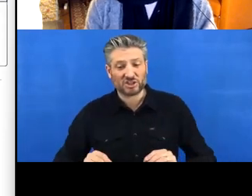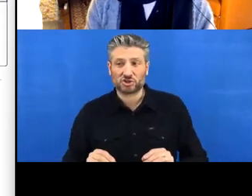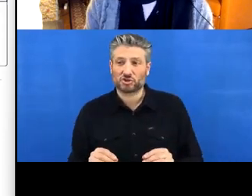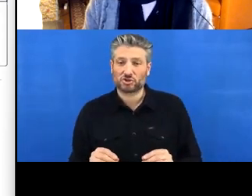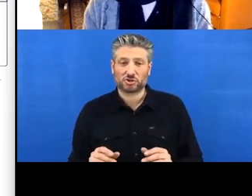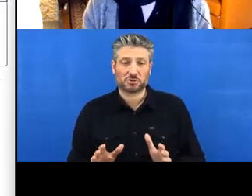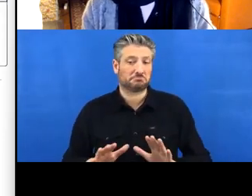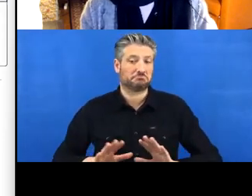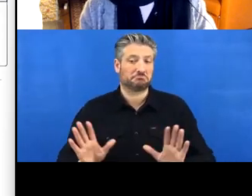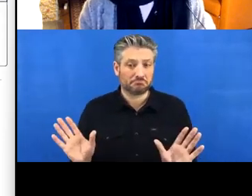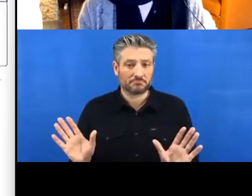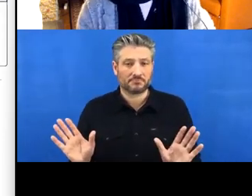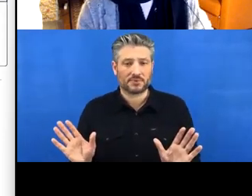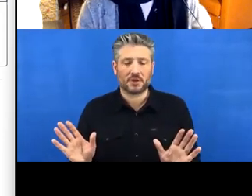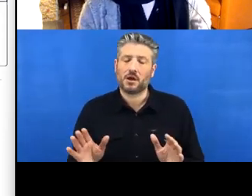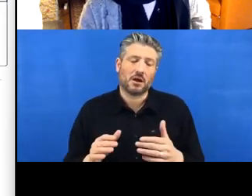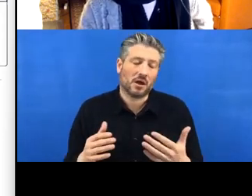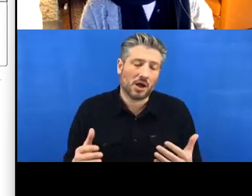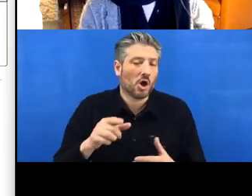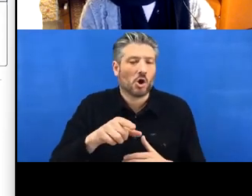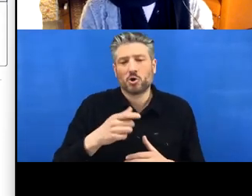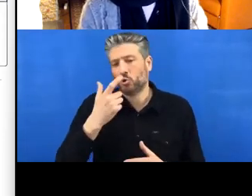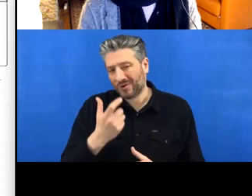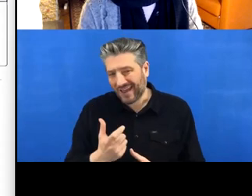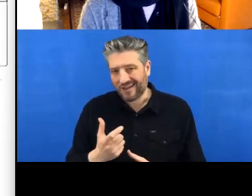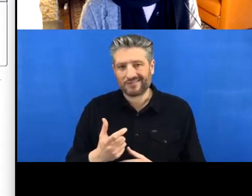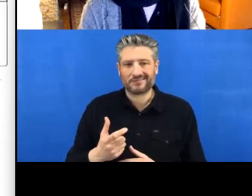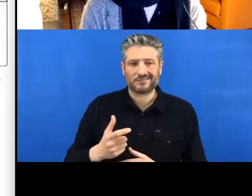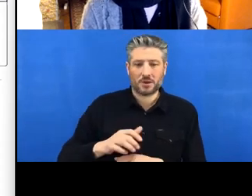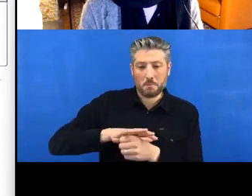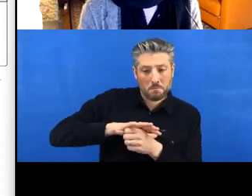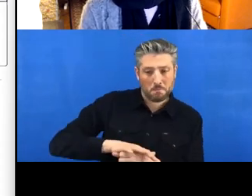you can push after every commit you make, or you maybe could just do it at the end of the day.